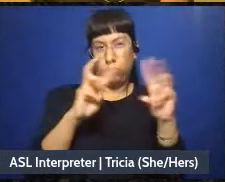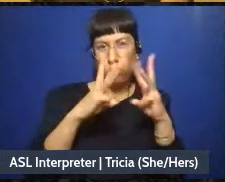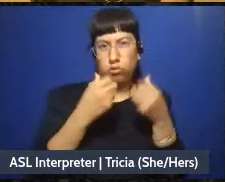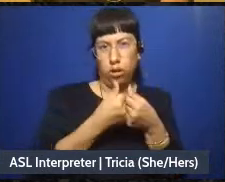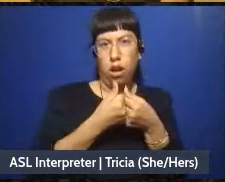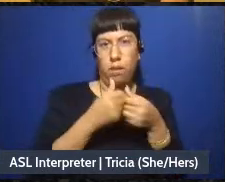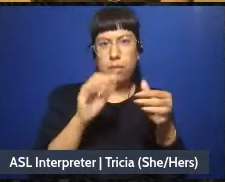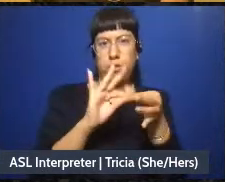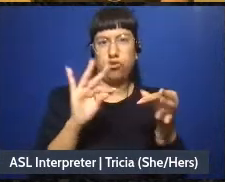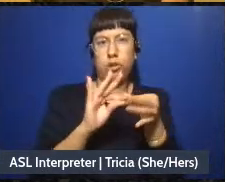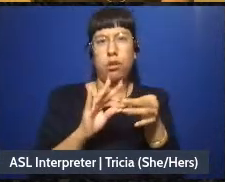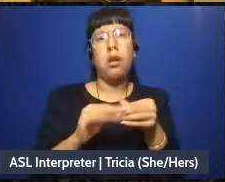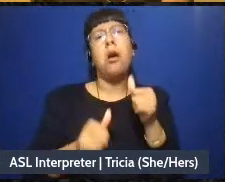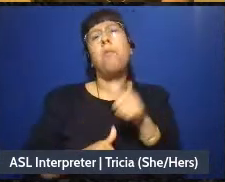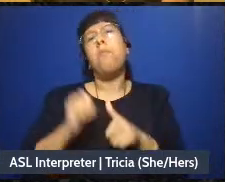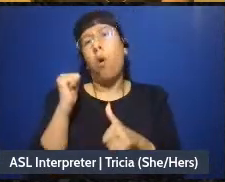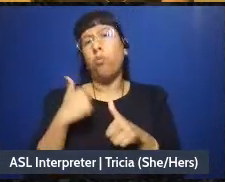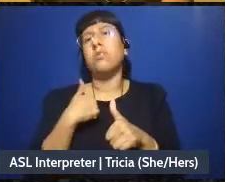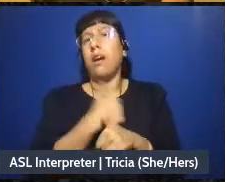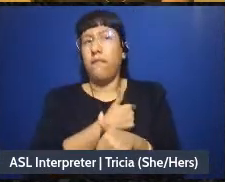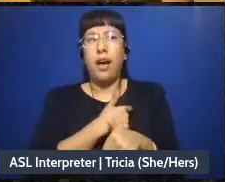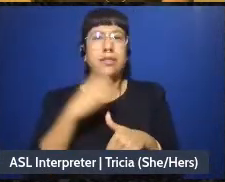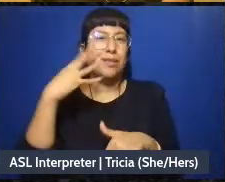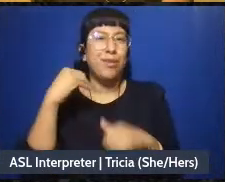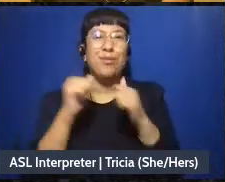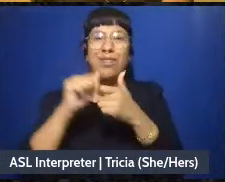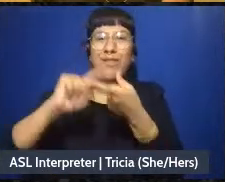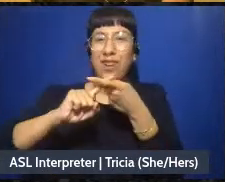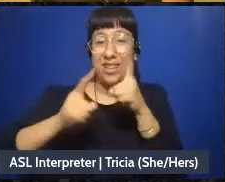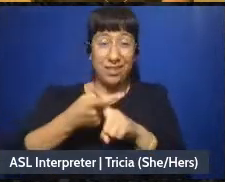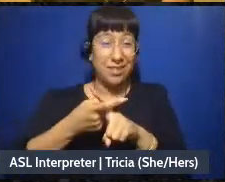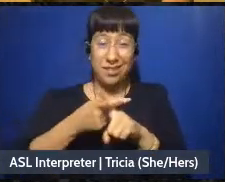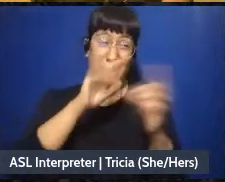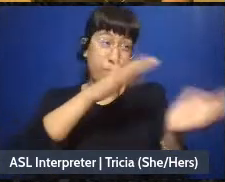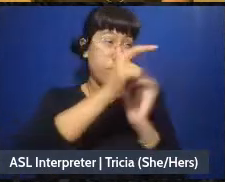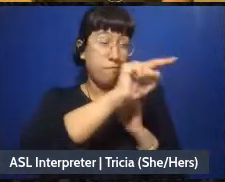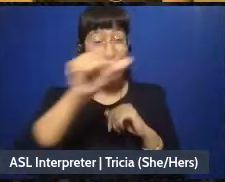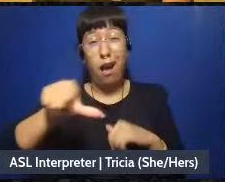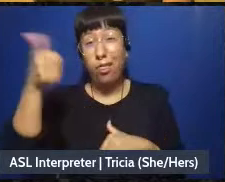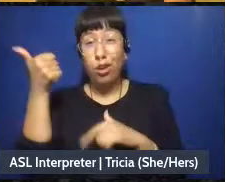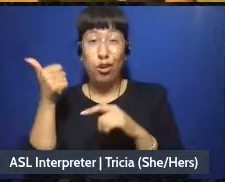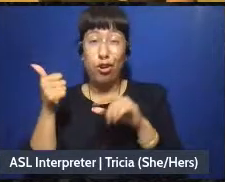most of us have done this more in our friendships than anywhere else, um, because anywhere else